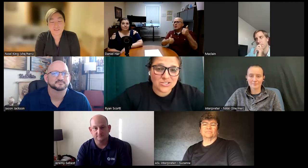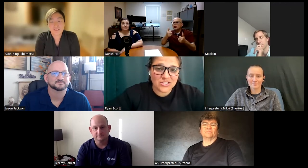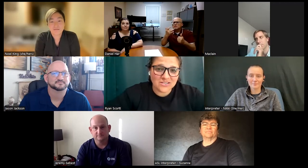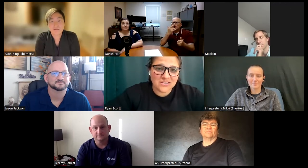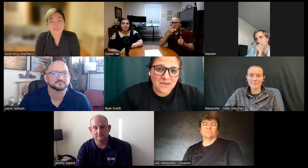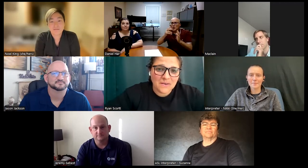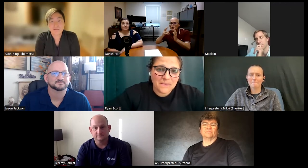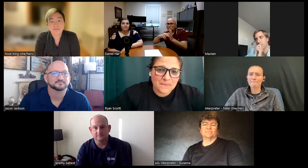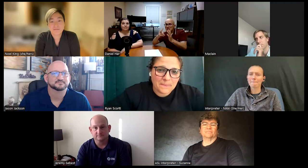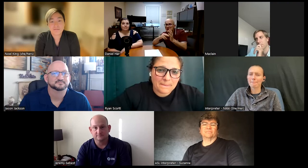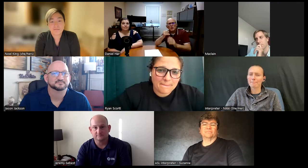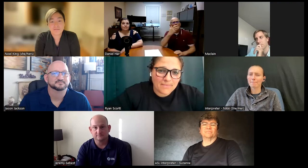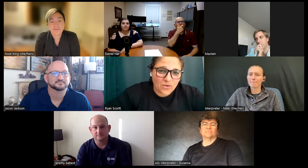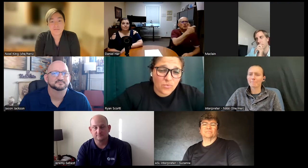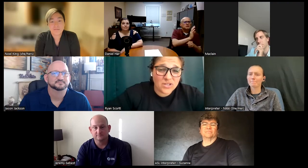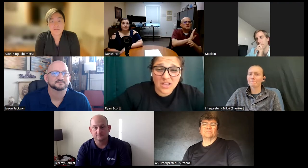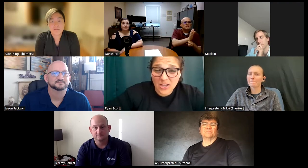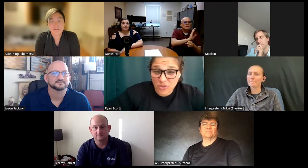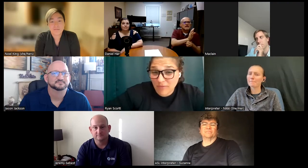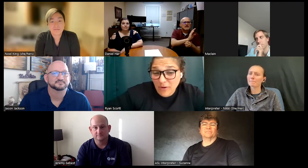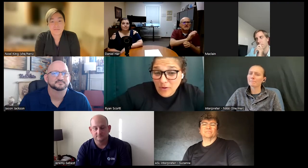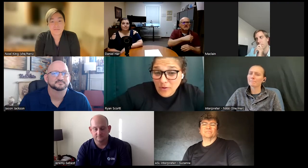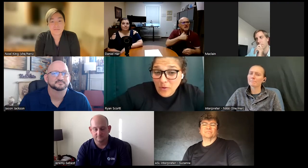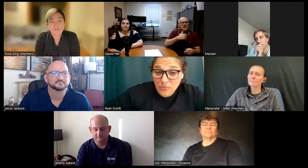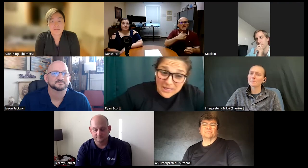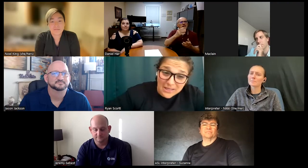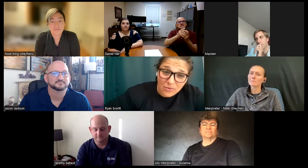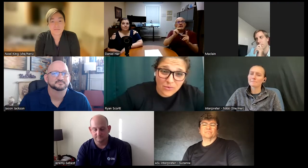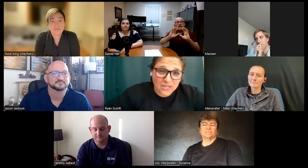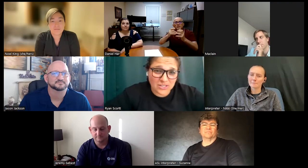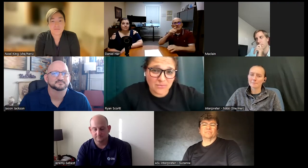questions would you prefer reading or watching a